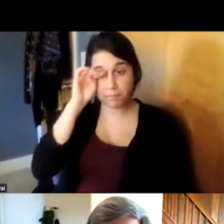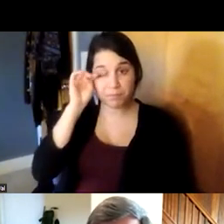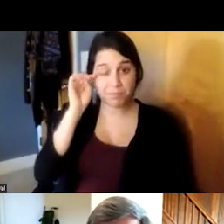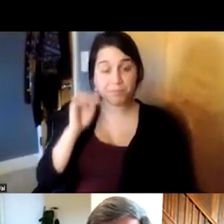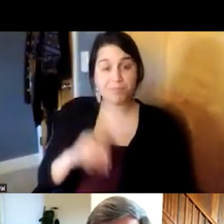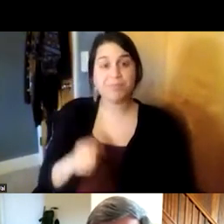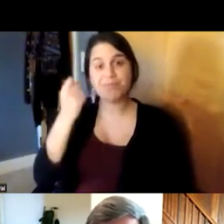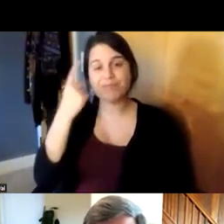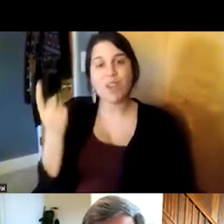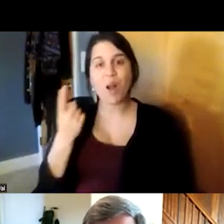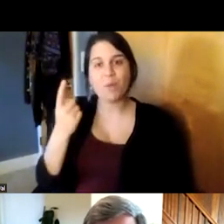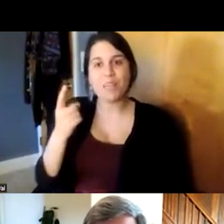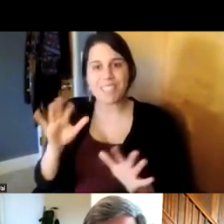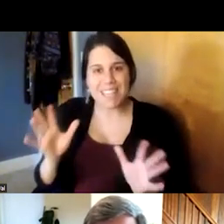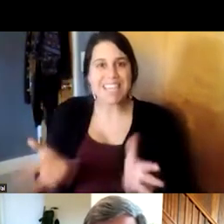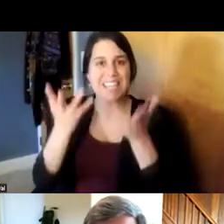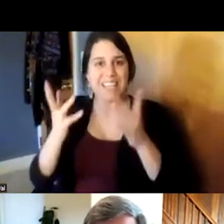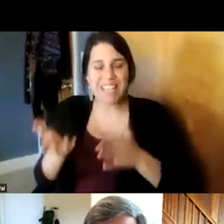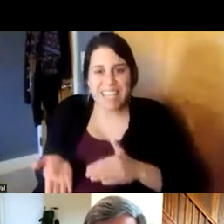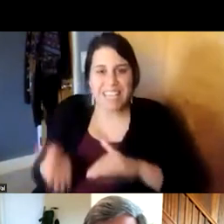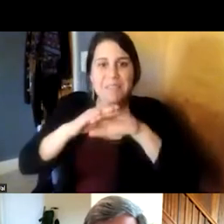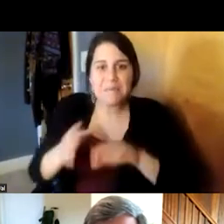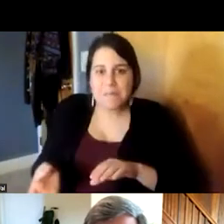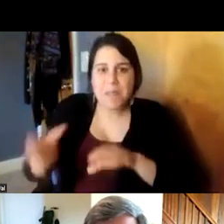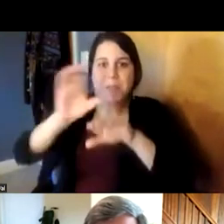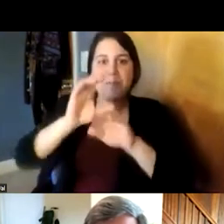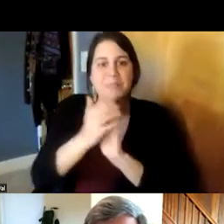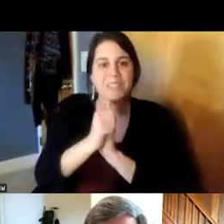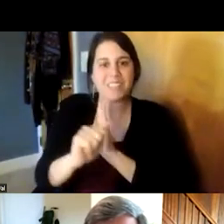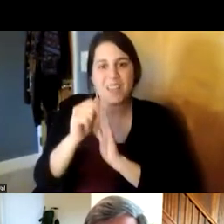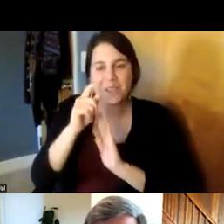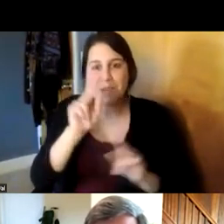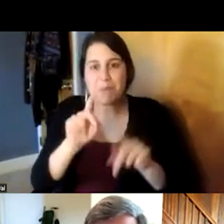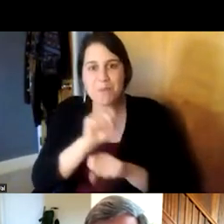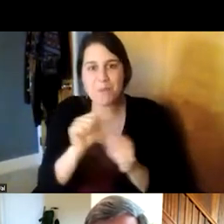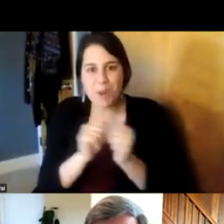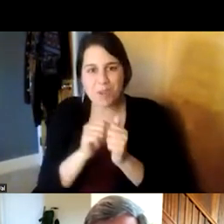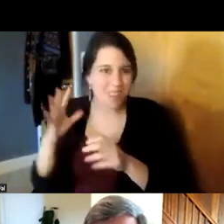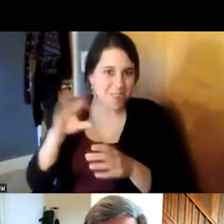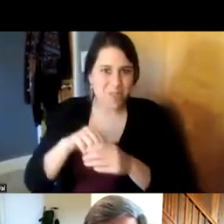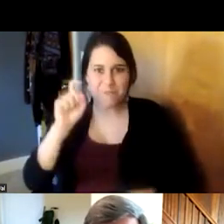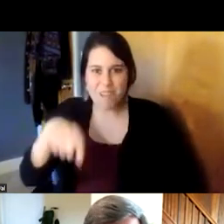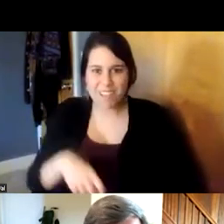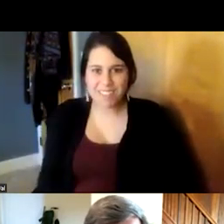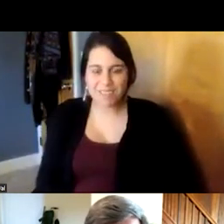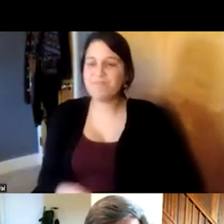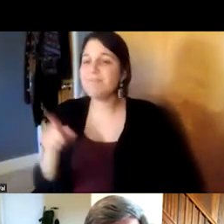or enhancing the skill base of the people you're working with oh yeah absolutely i mean our